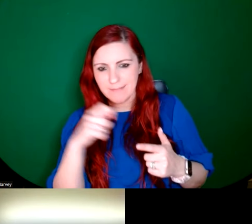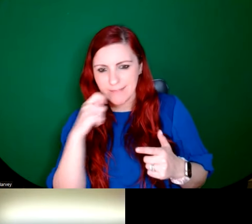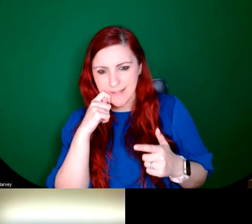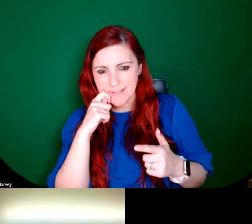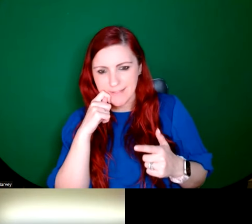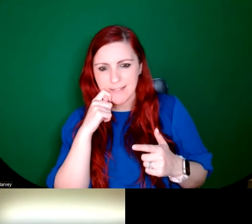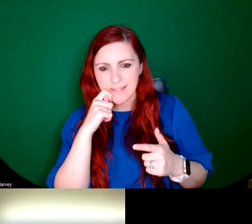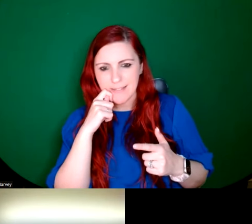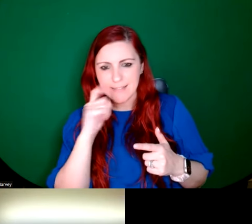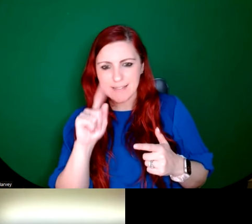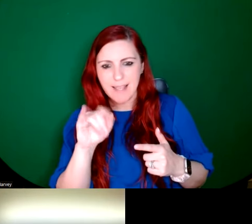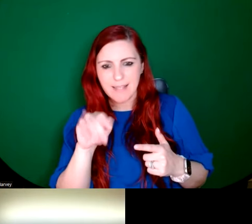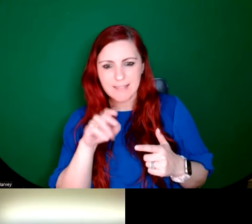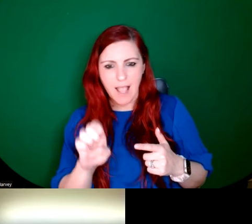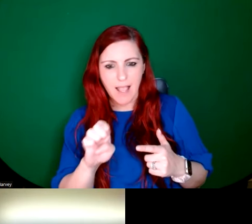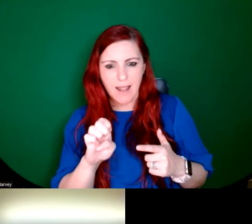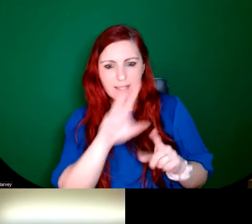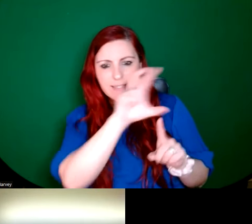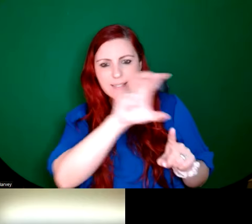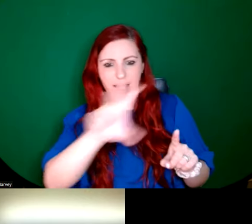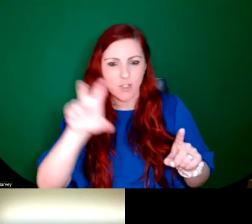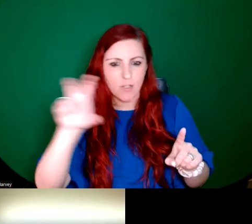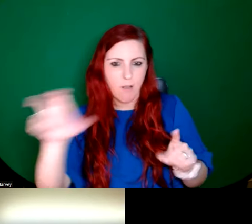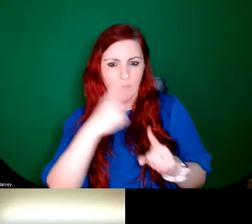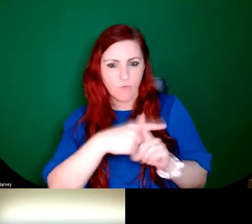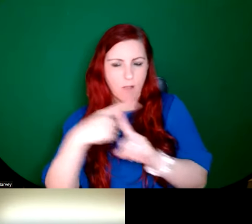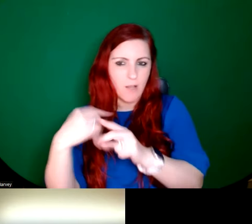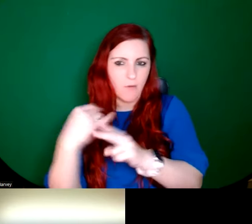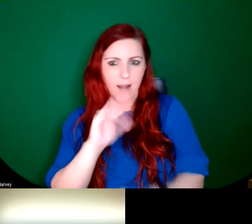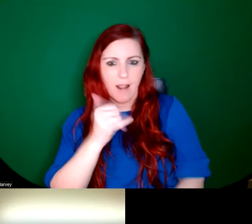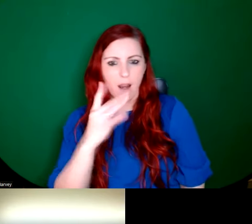Stations of the Cross are in Loughrea Cathedral. So there we're getting all,